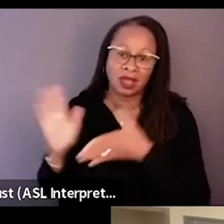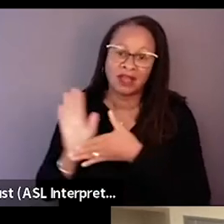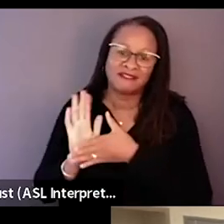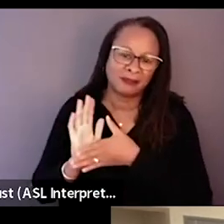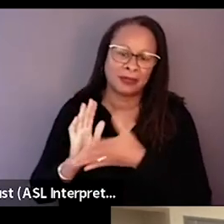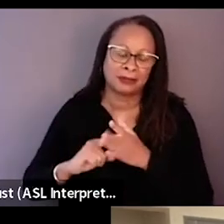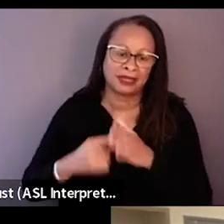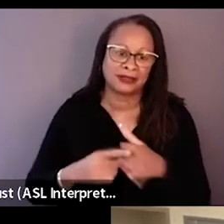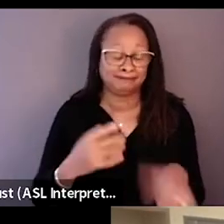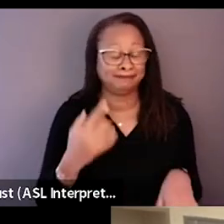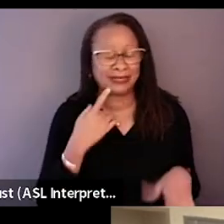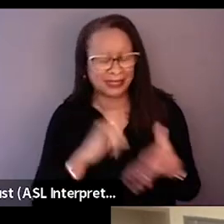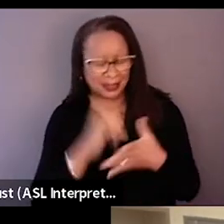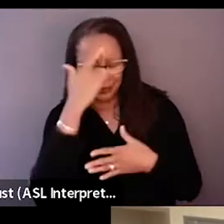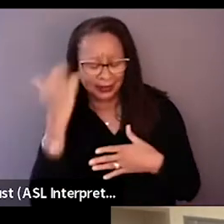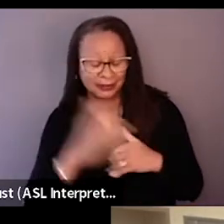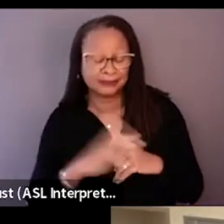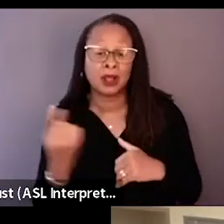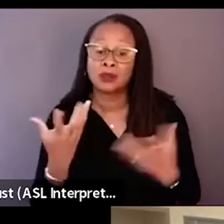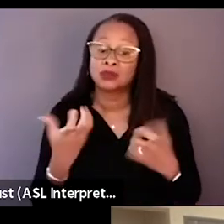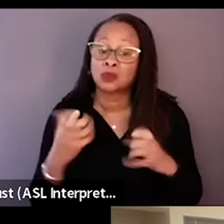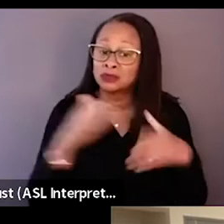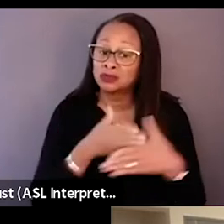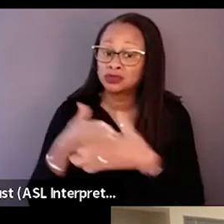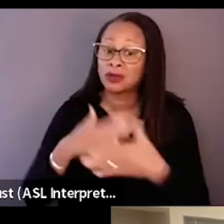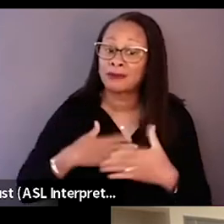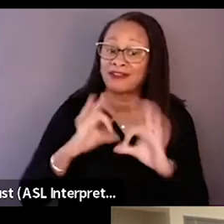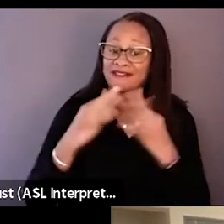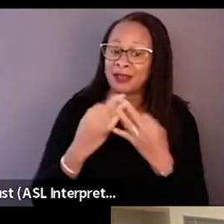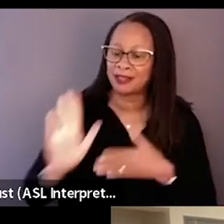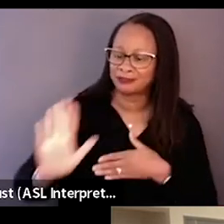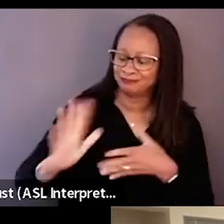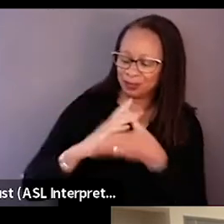And I say that because I always wanted to share my family's story.